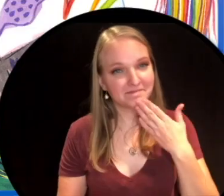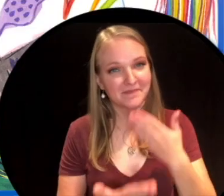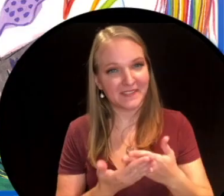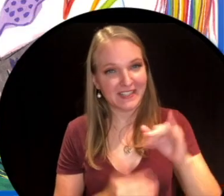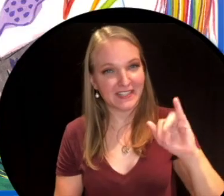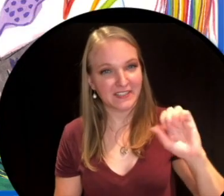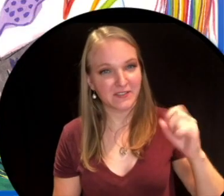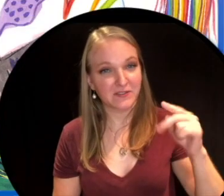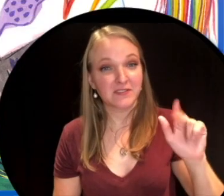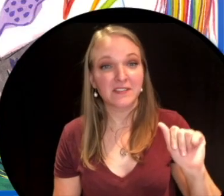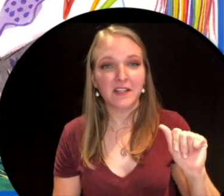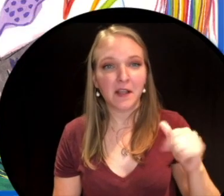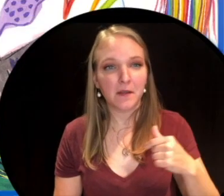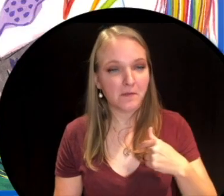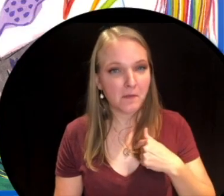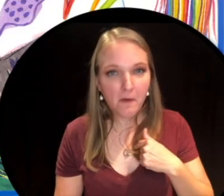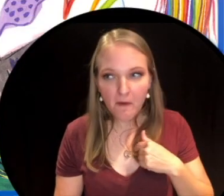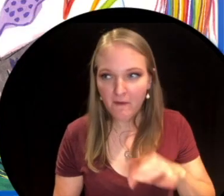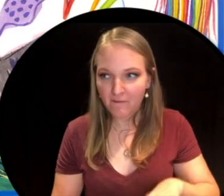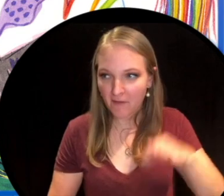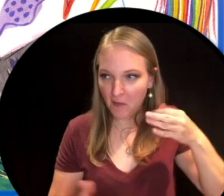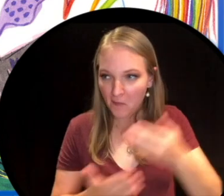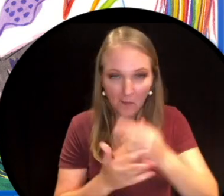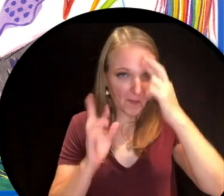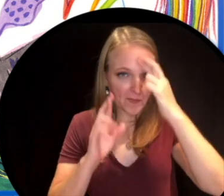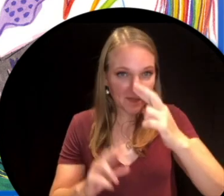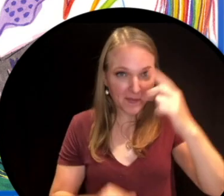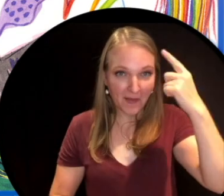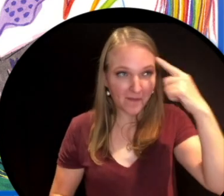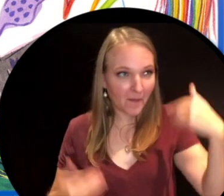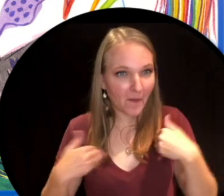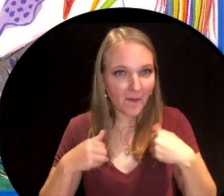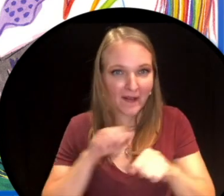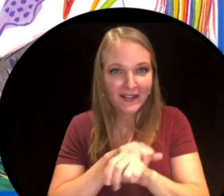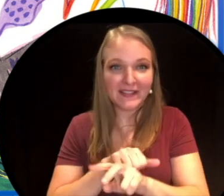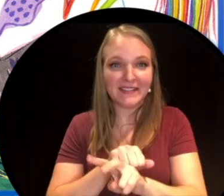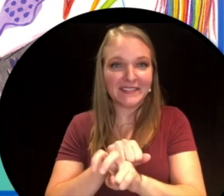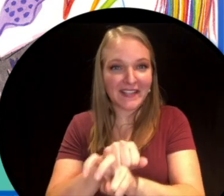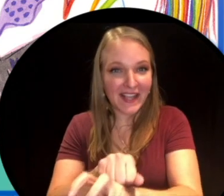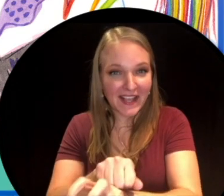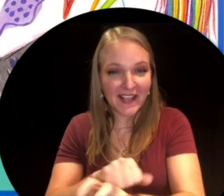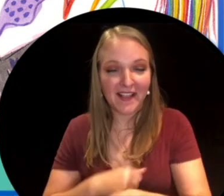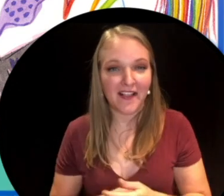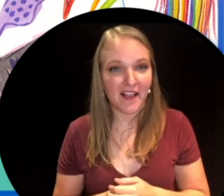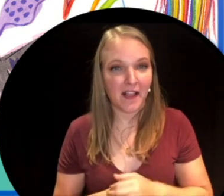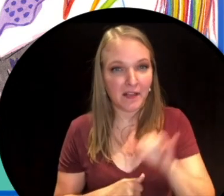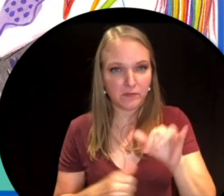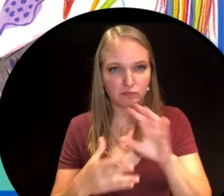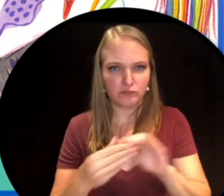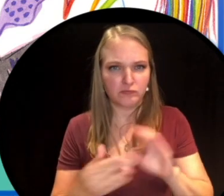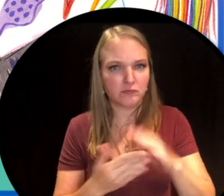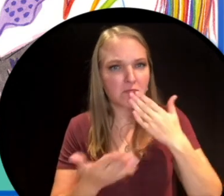Thanks Ishta. I developed a whole new respect for snails. This story is a great example of